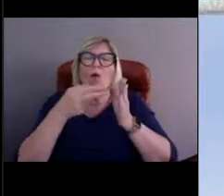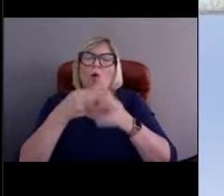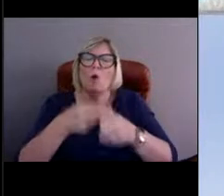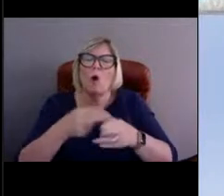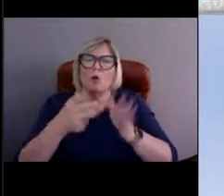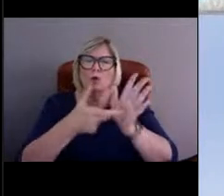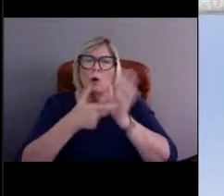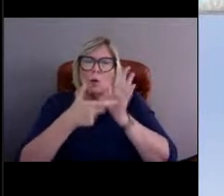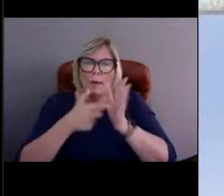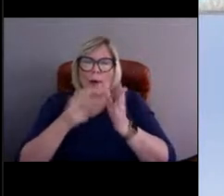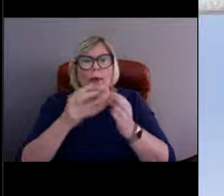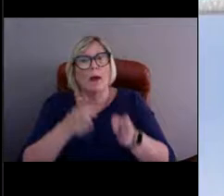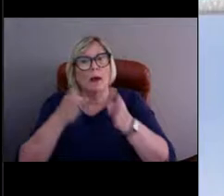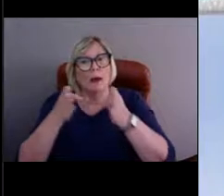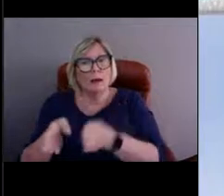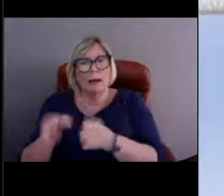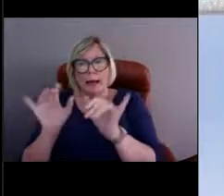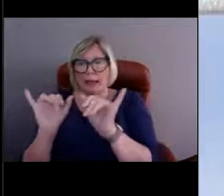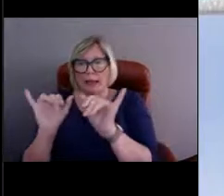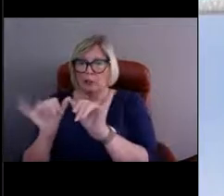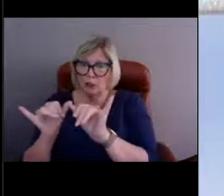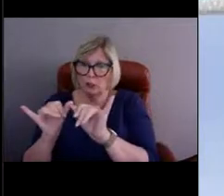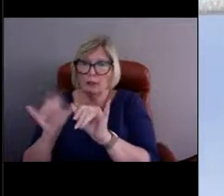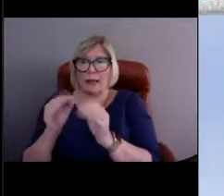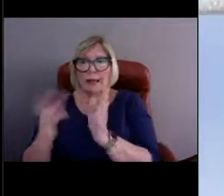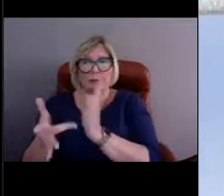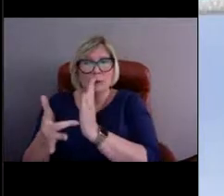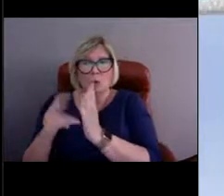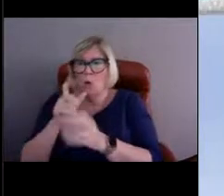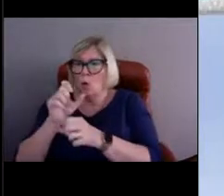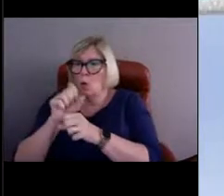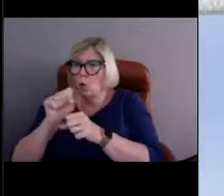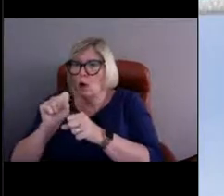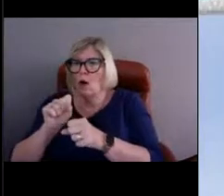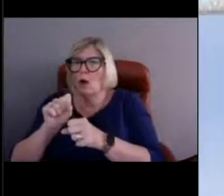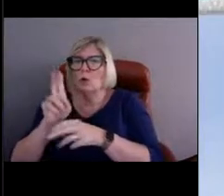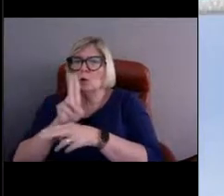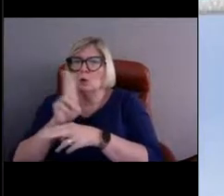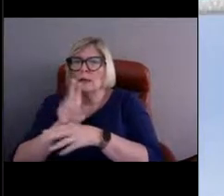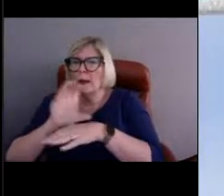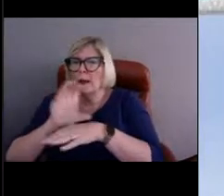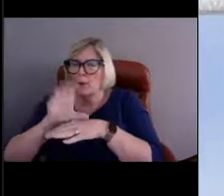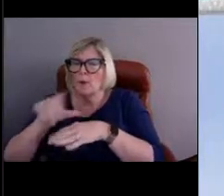And then we have engineers and technicians that work on the computer and they make computer designs